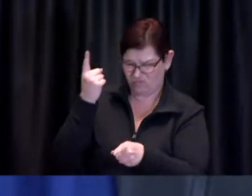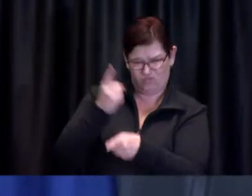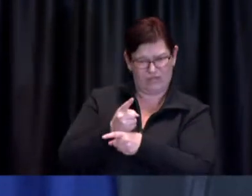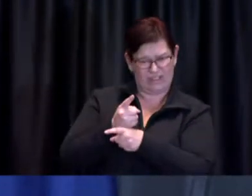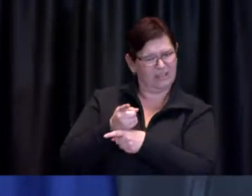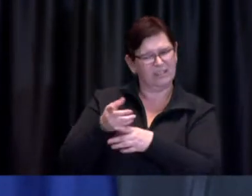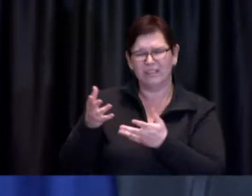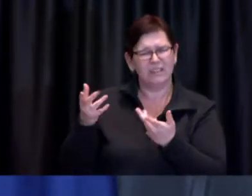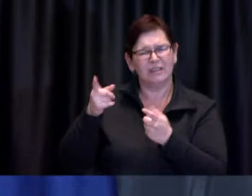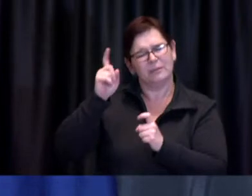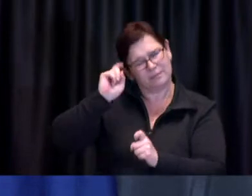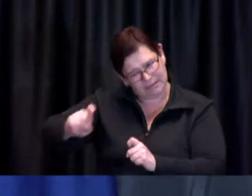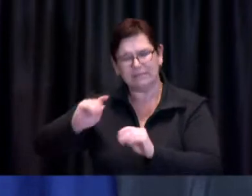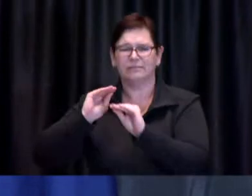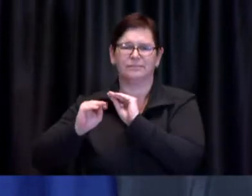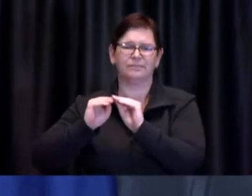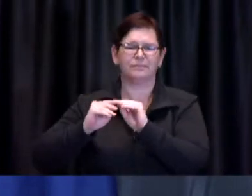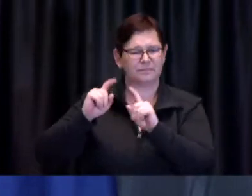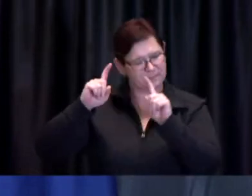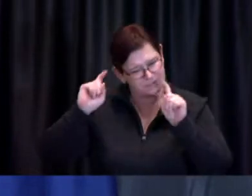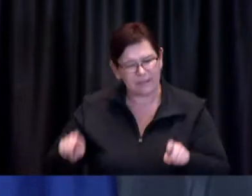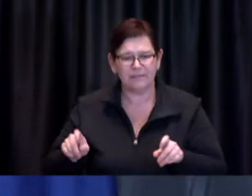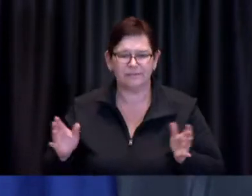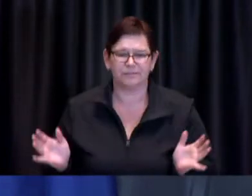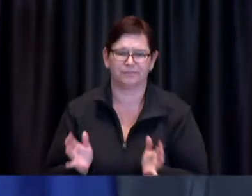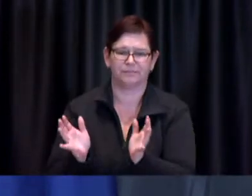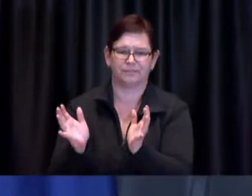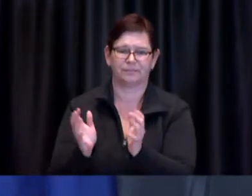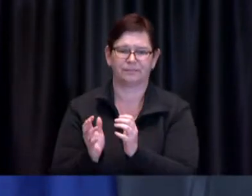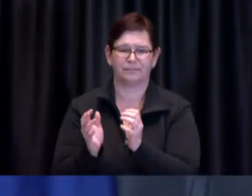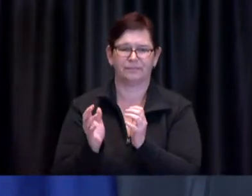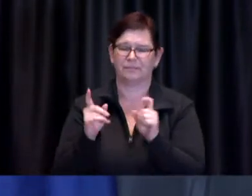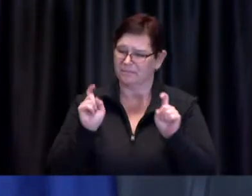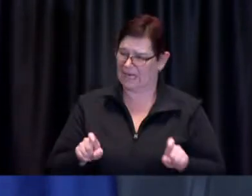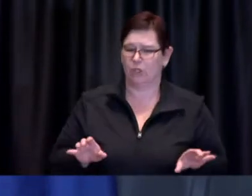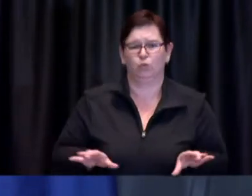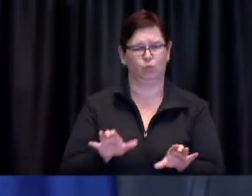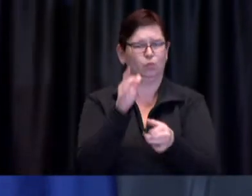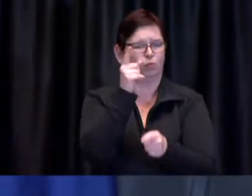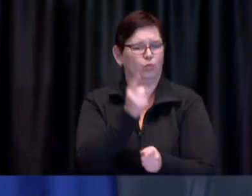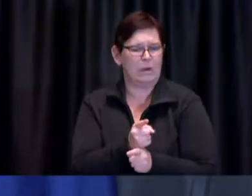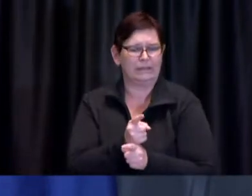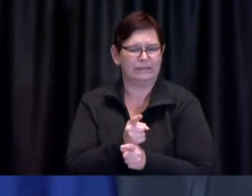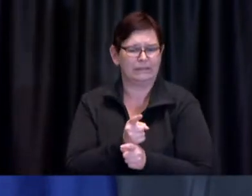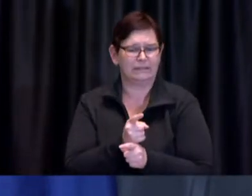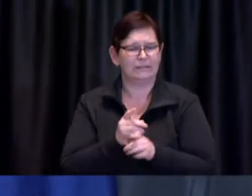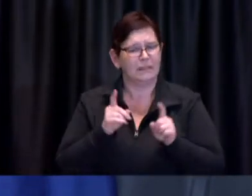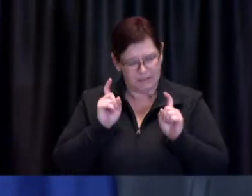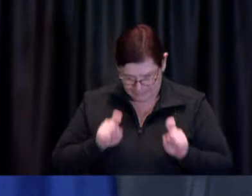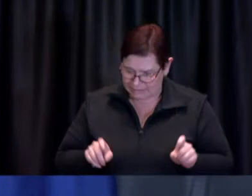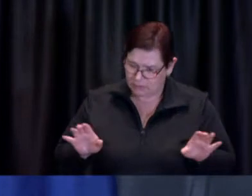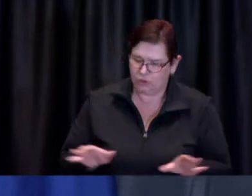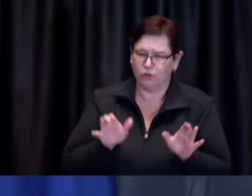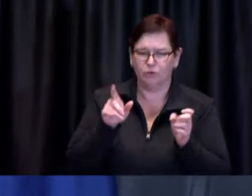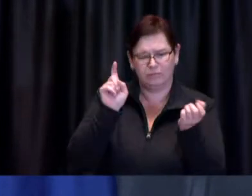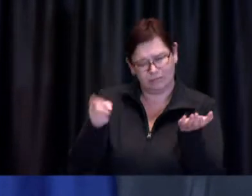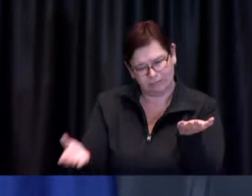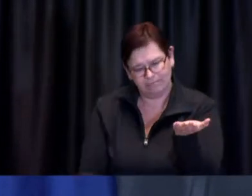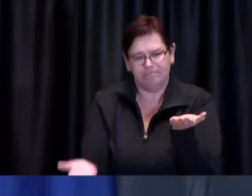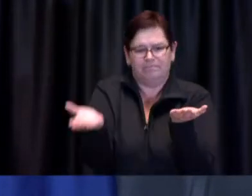In short, it is the right thing to do from every perspective. Finally, Ramadan begins tomorrow.